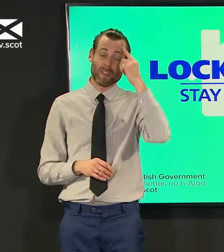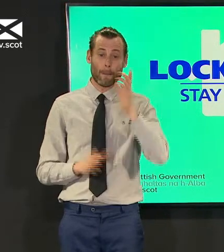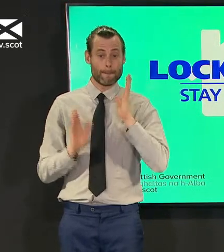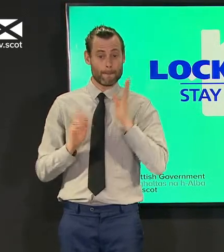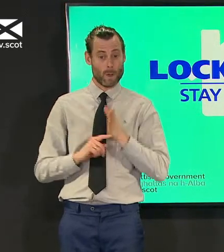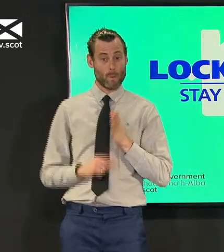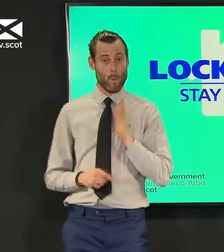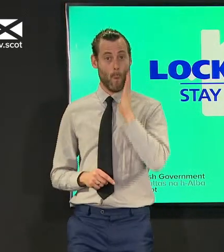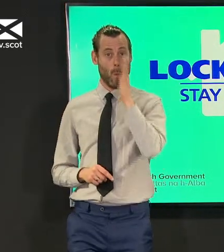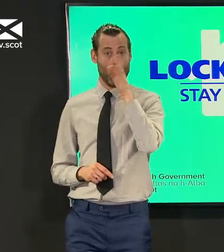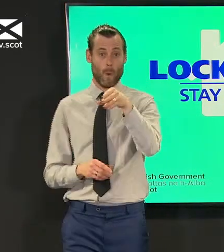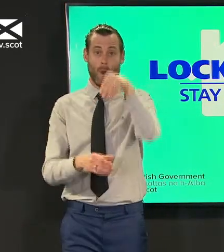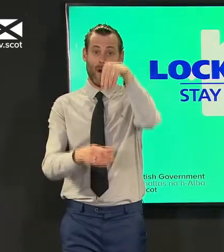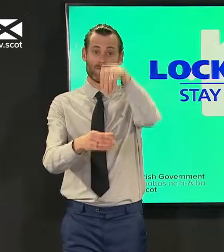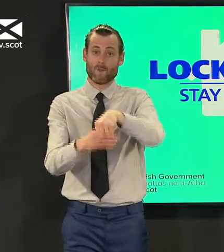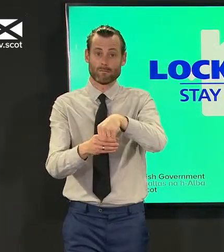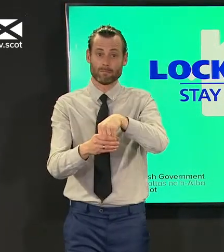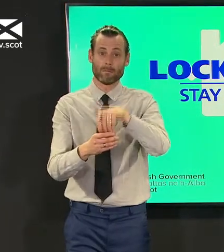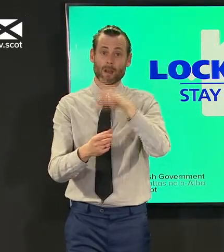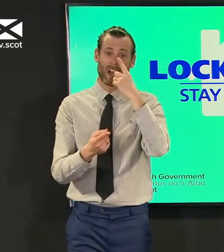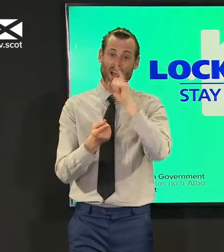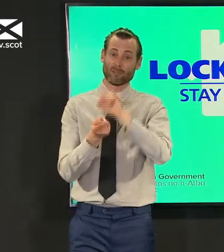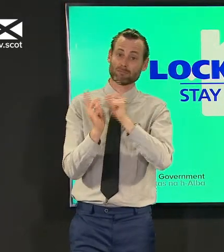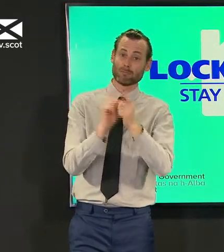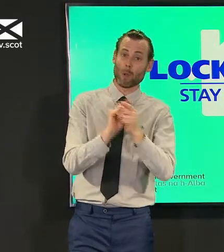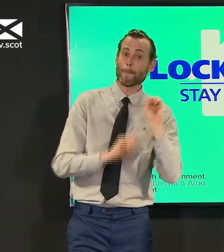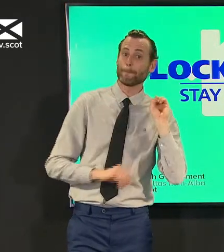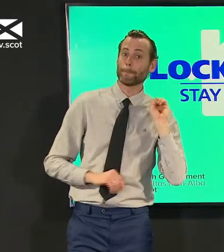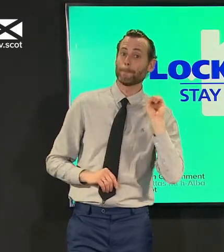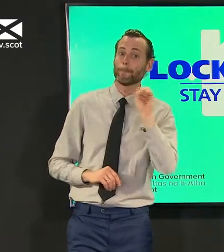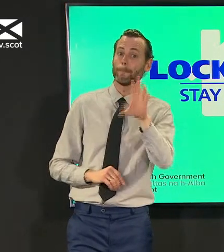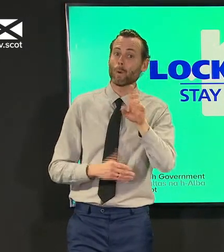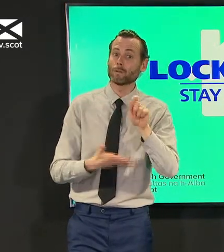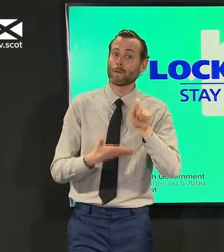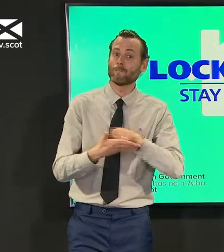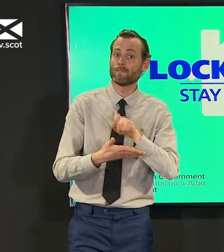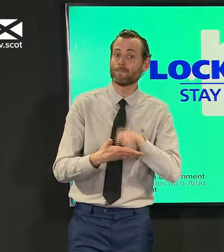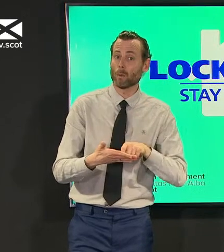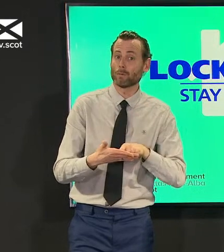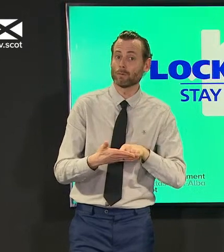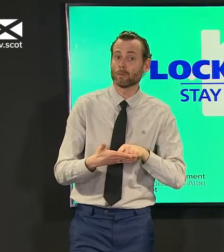this time for this election and perhaps in the past not something that they would have done um